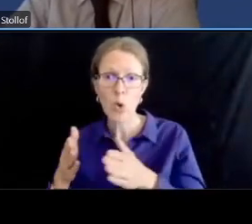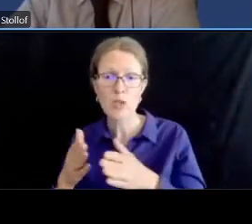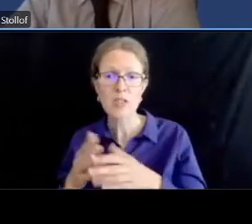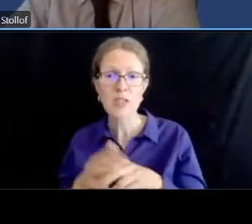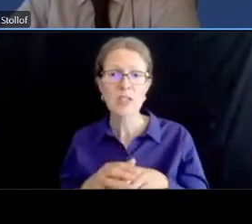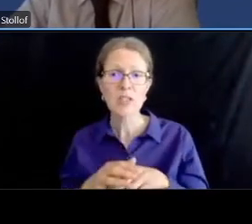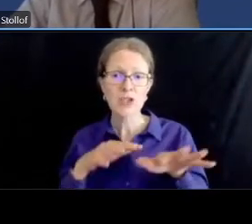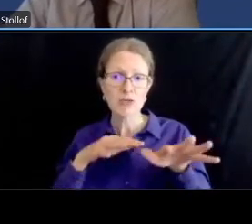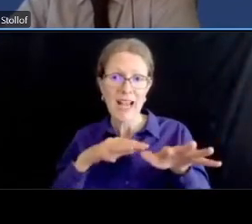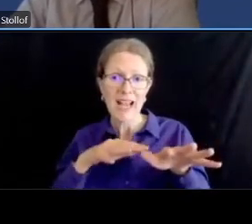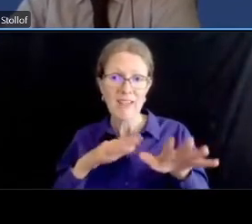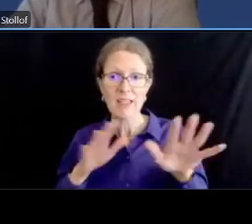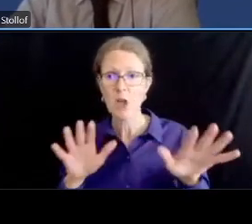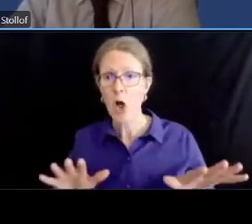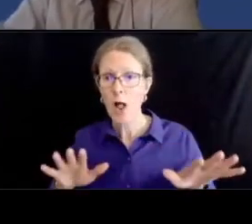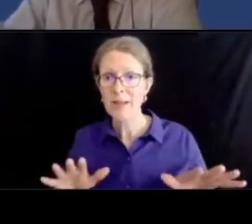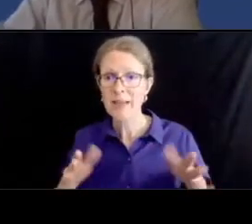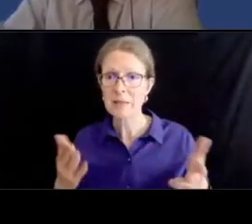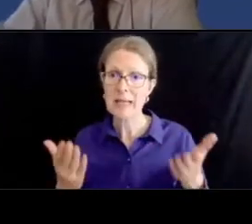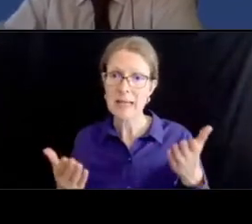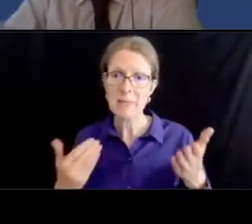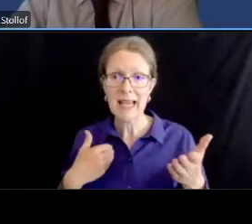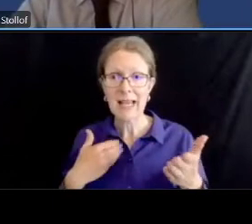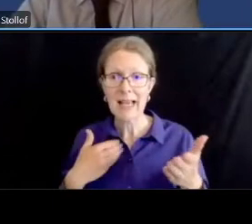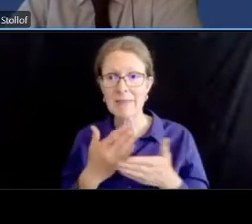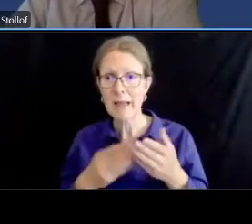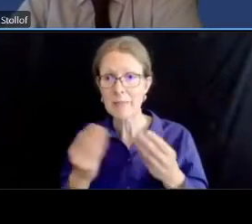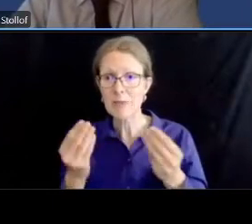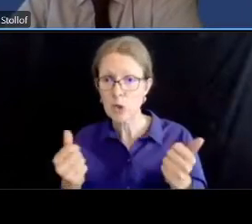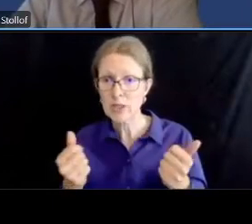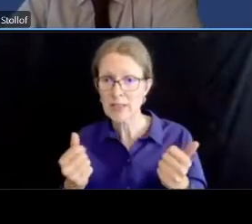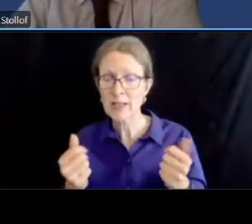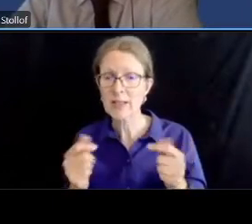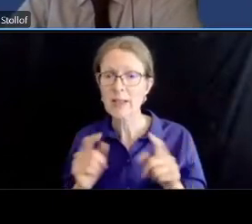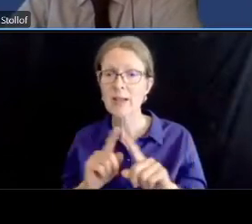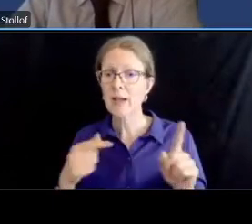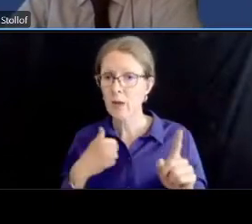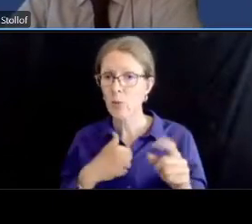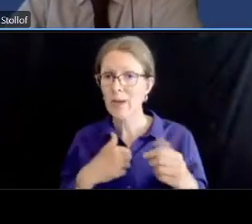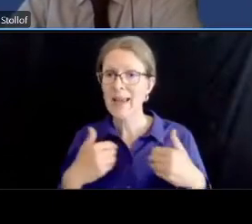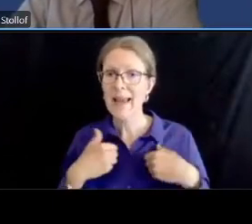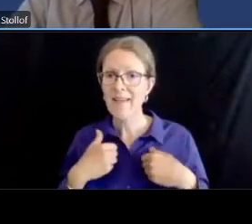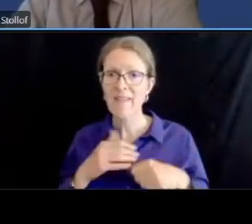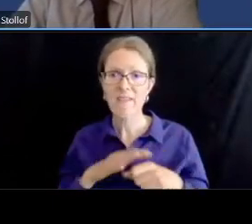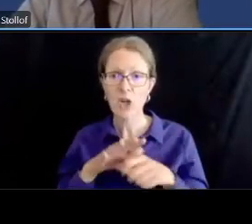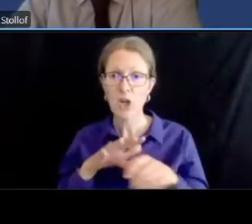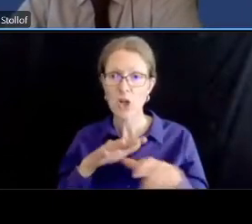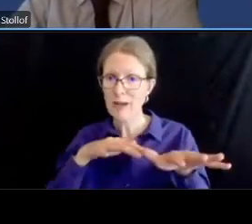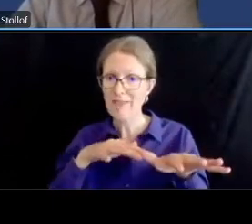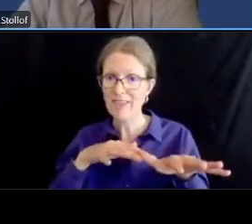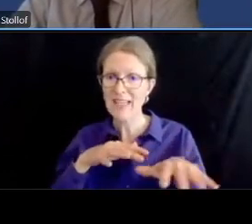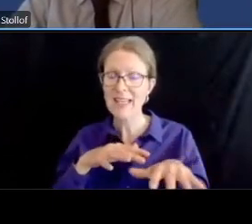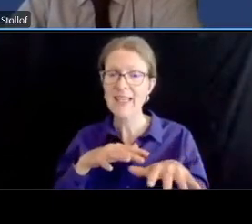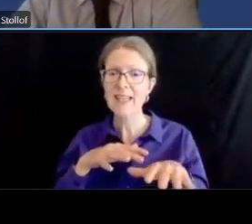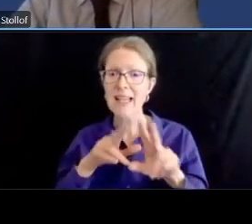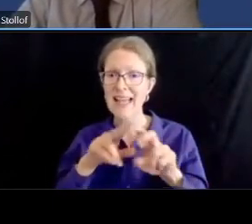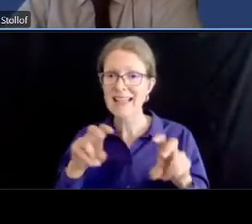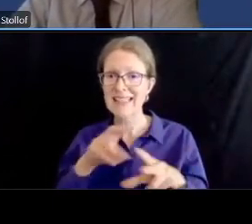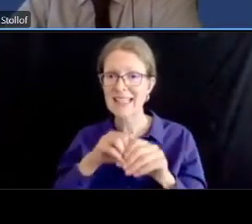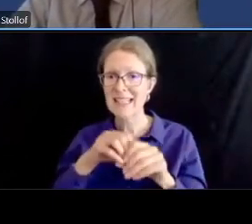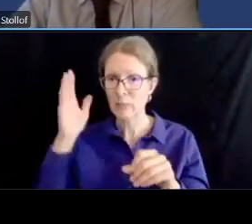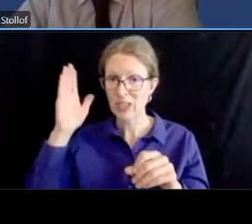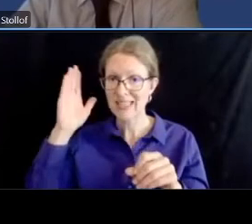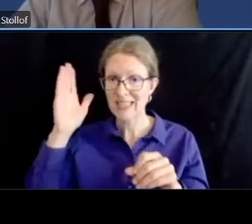um uh in our presentations uh from a year ago and i'd be happy to show the individual where they are